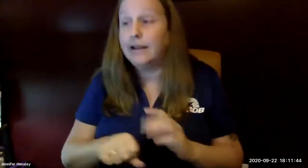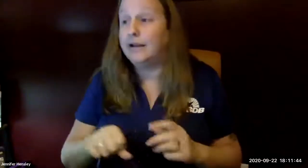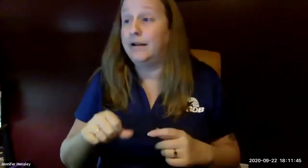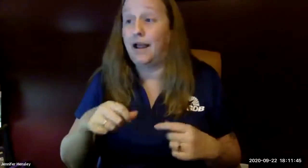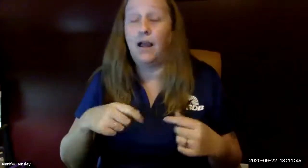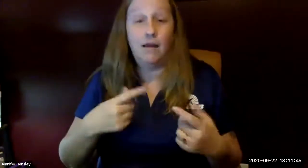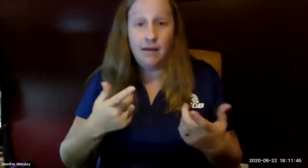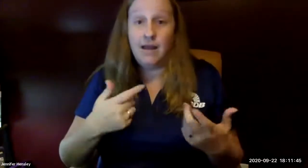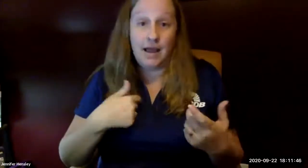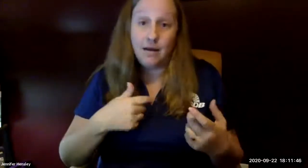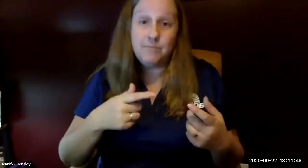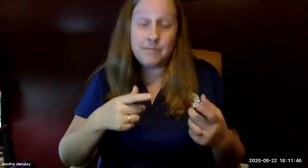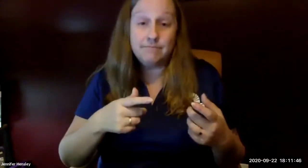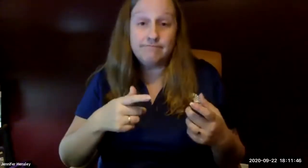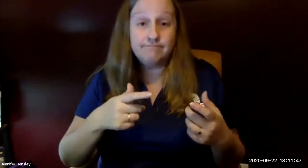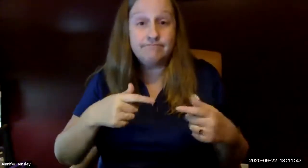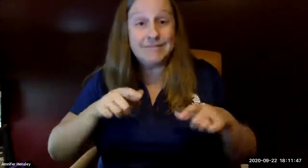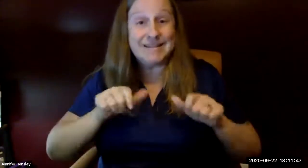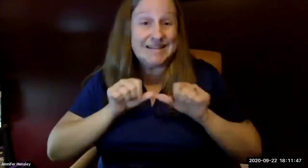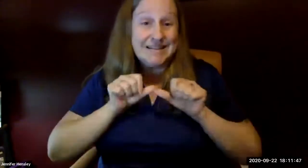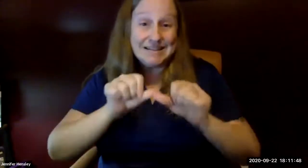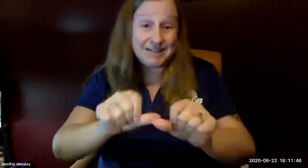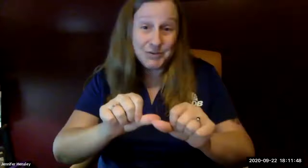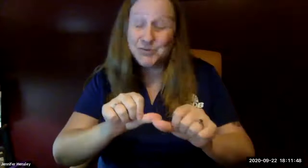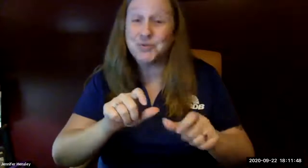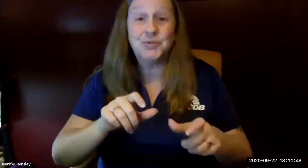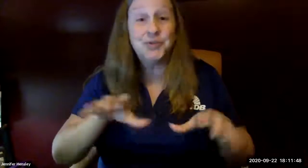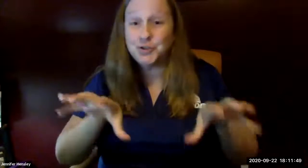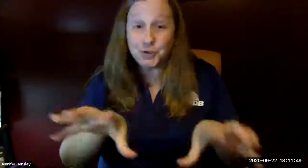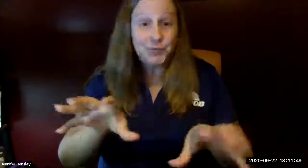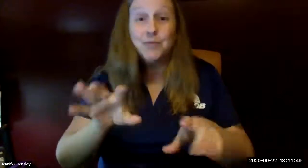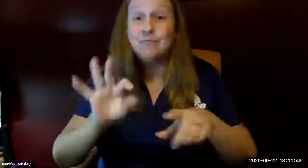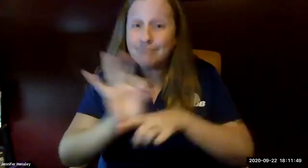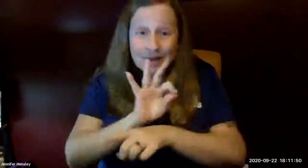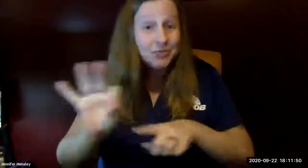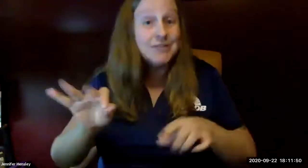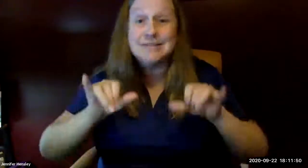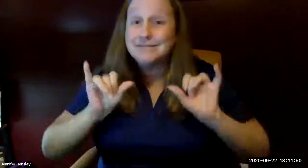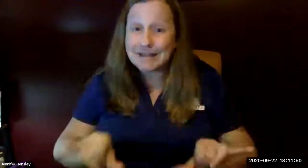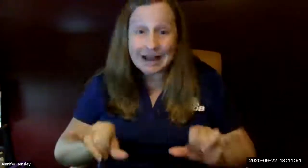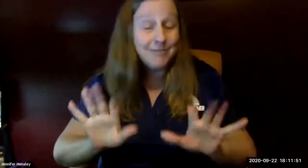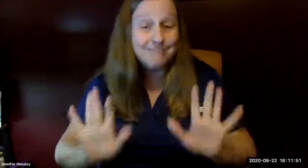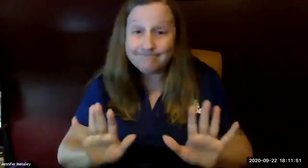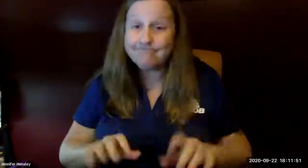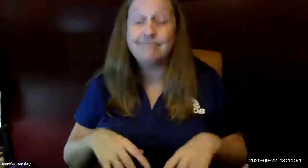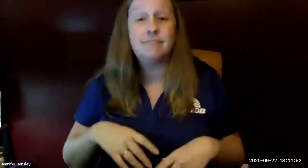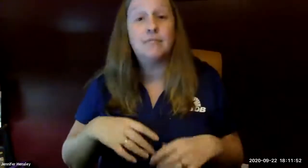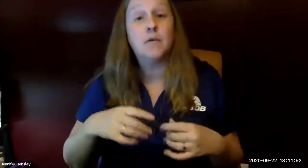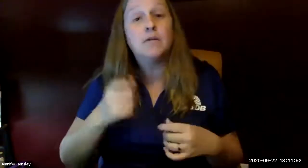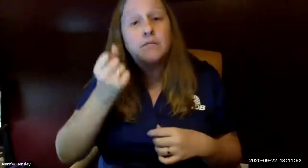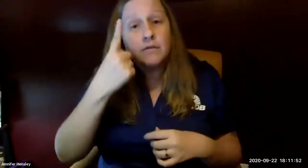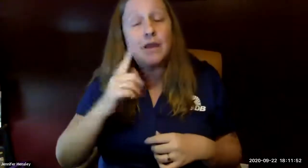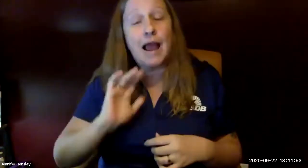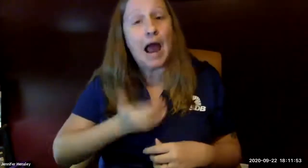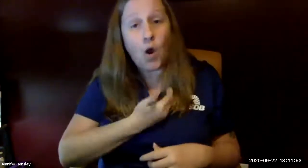deaf programs around the state